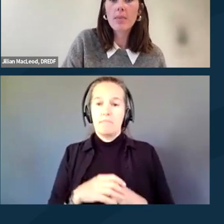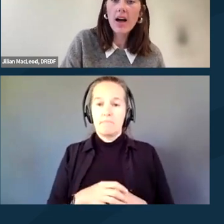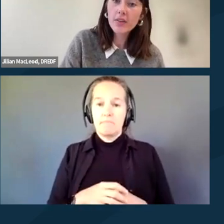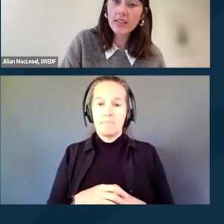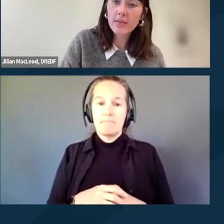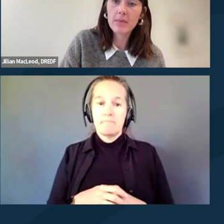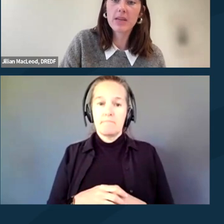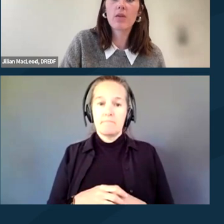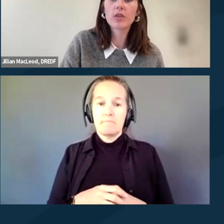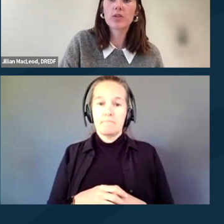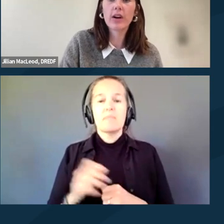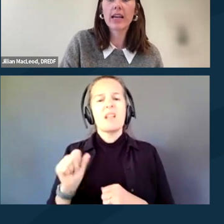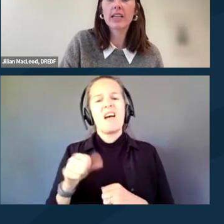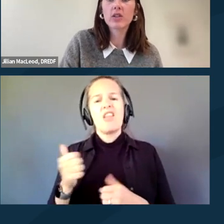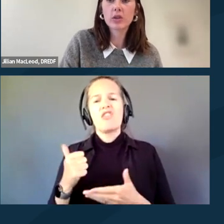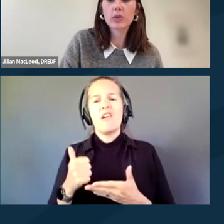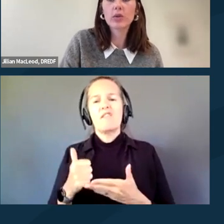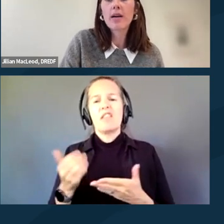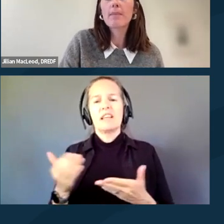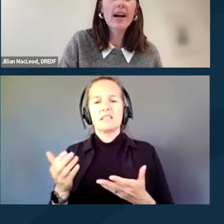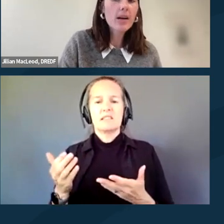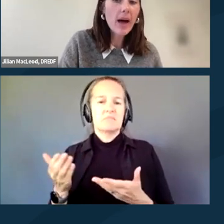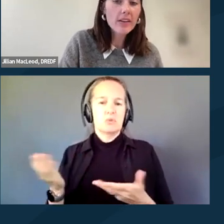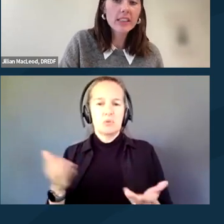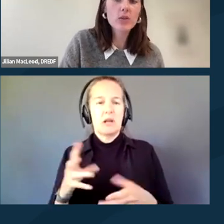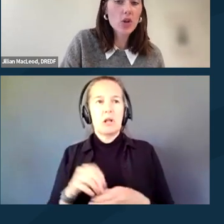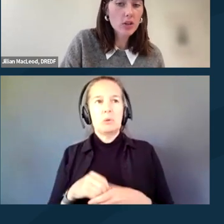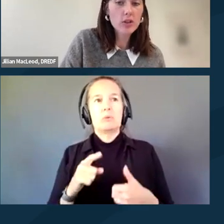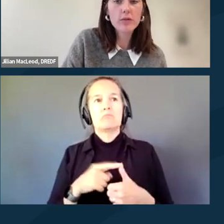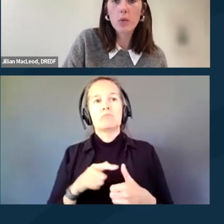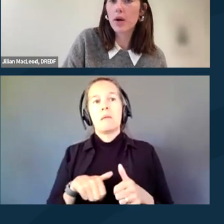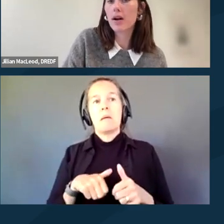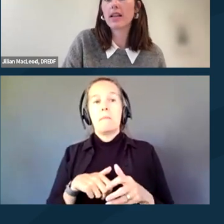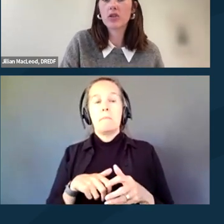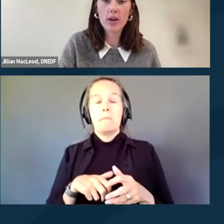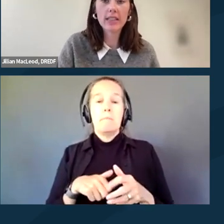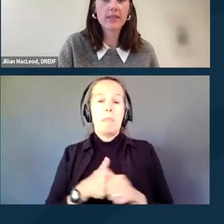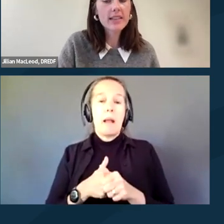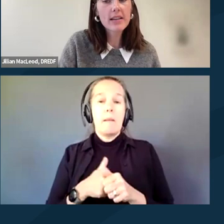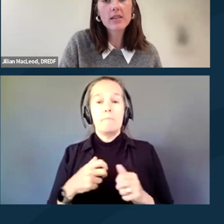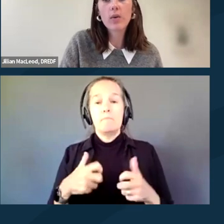But other things that might be helpful to bring include backup batteries or chargers for electronic devices